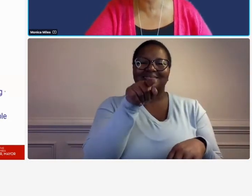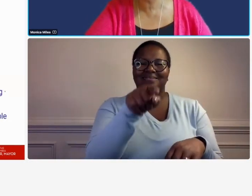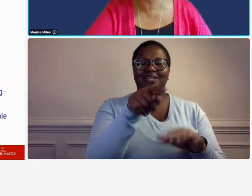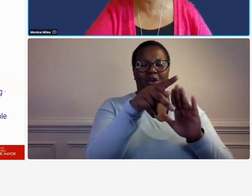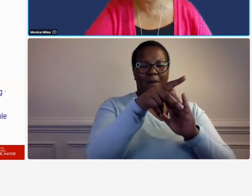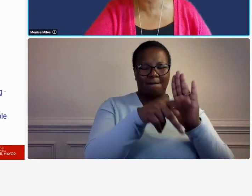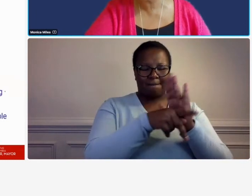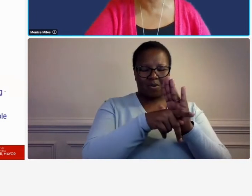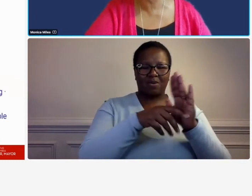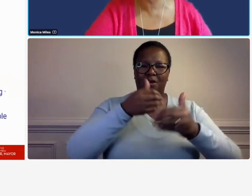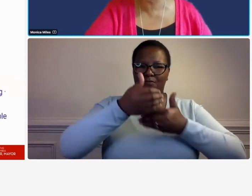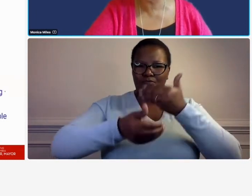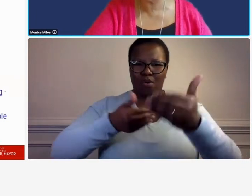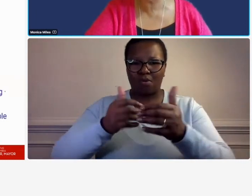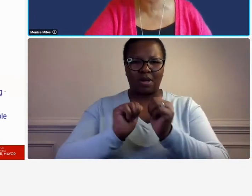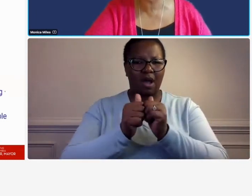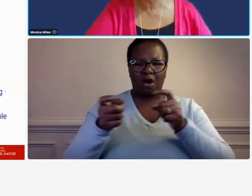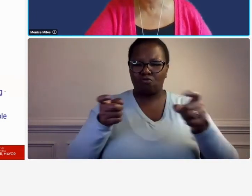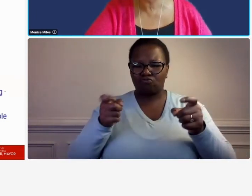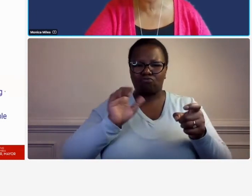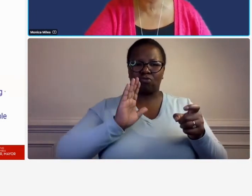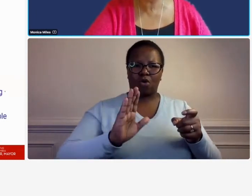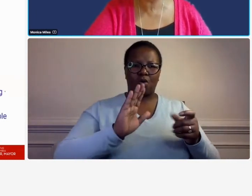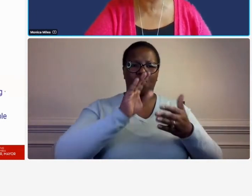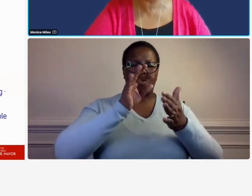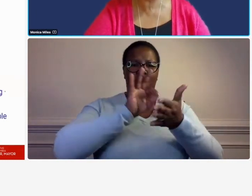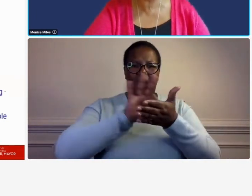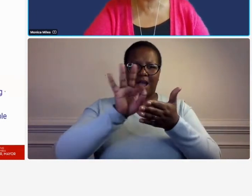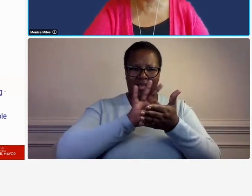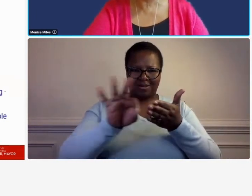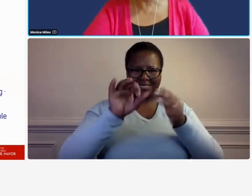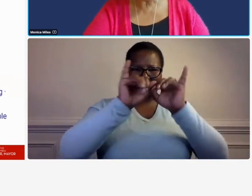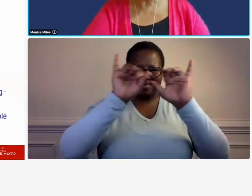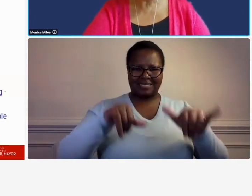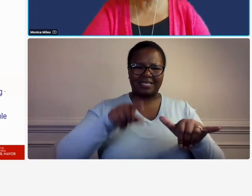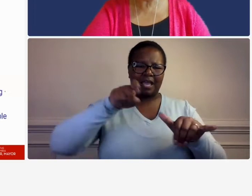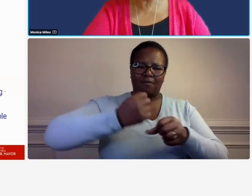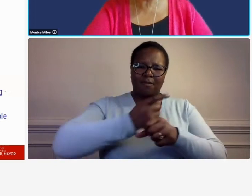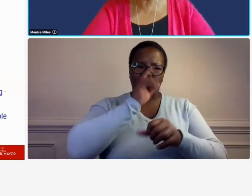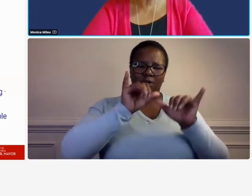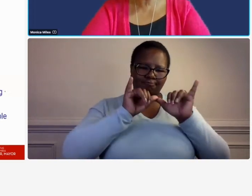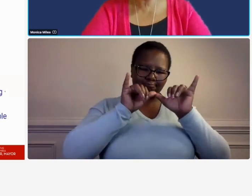governing how your accounting system works is that you want to be consistent so the best way